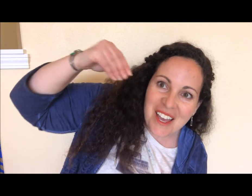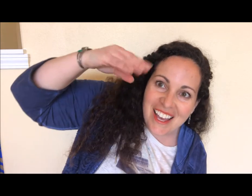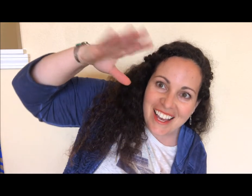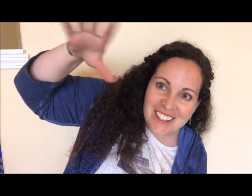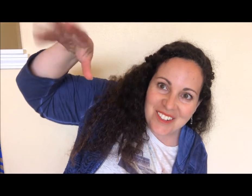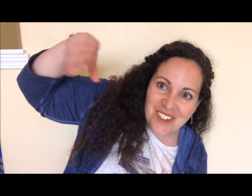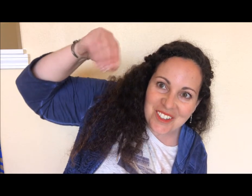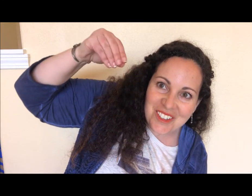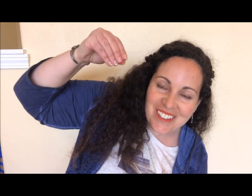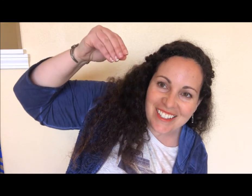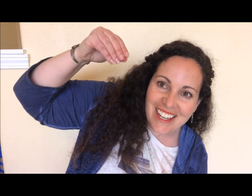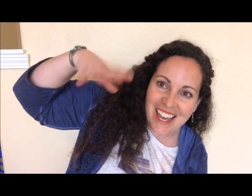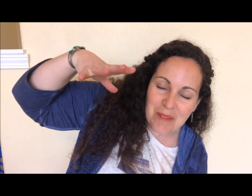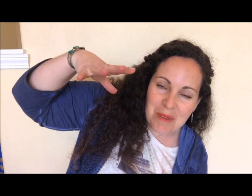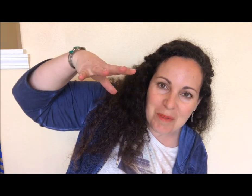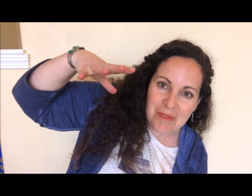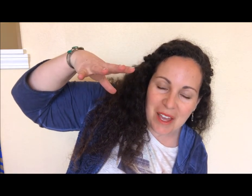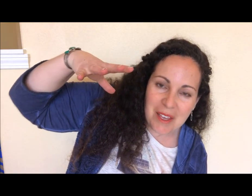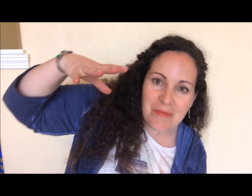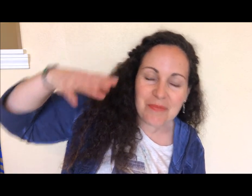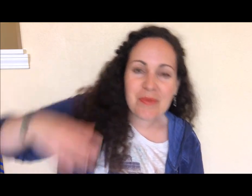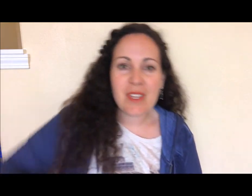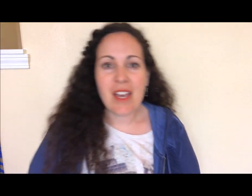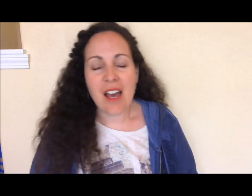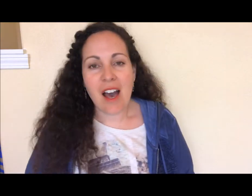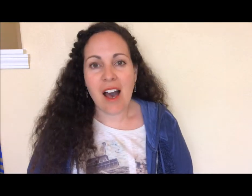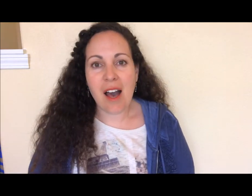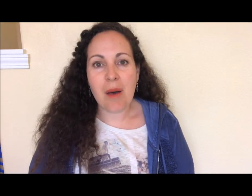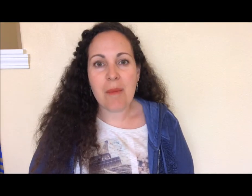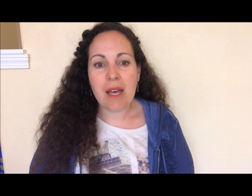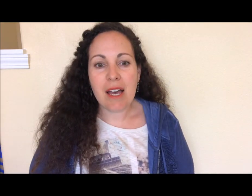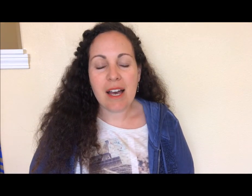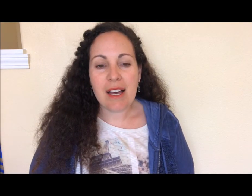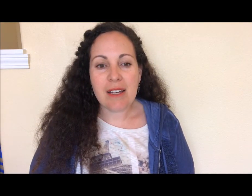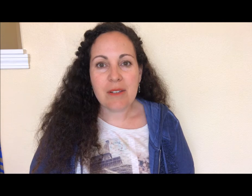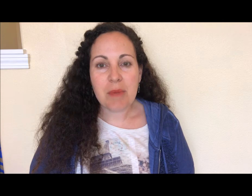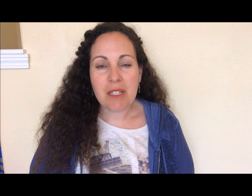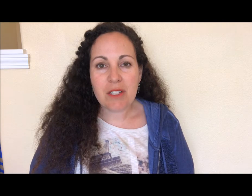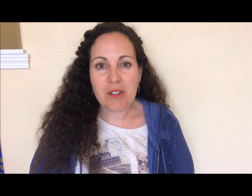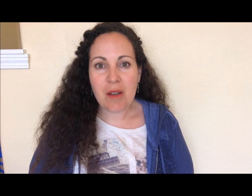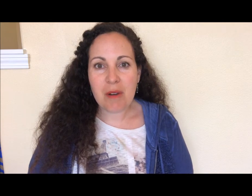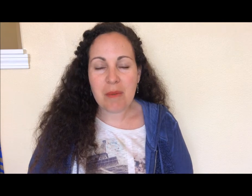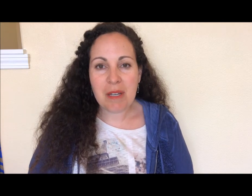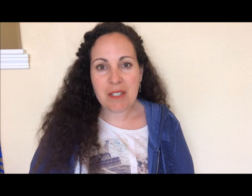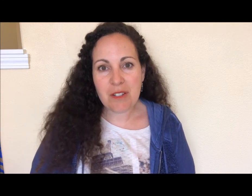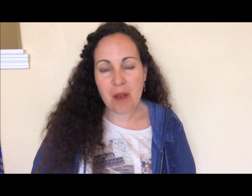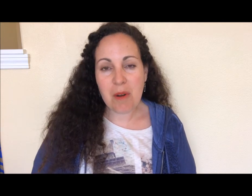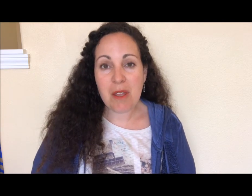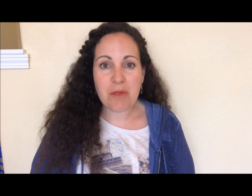circle and a beam of light. Picked a strawberry, picked a strawberry that was